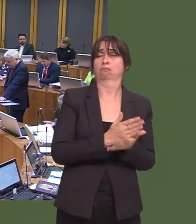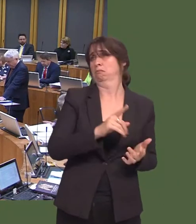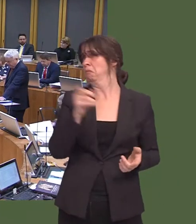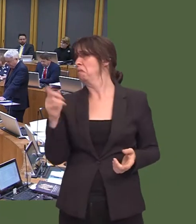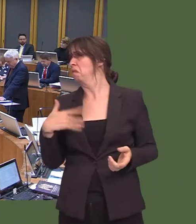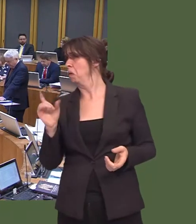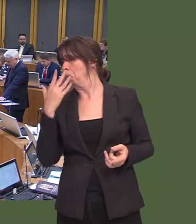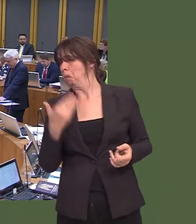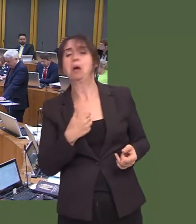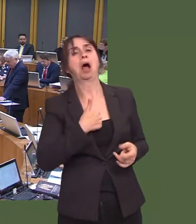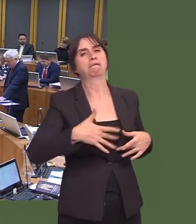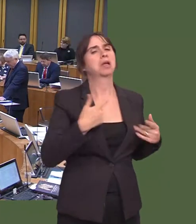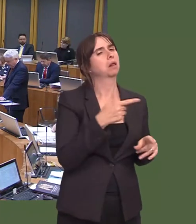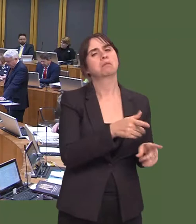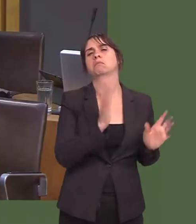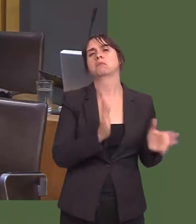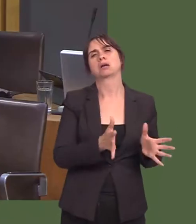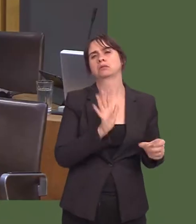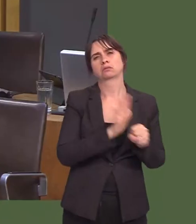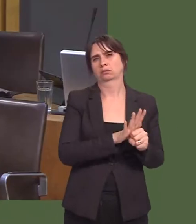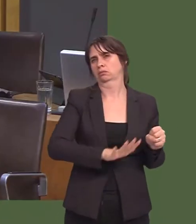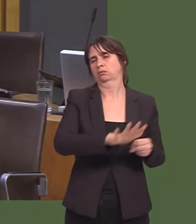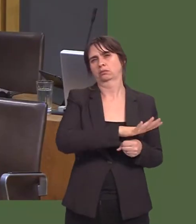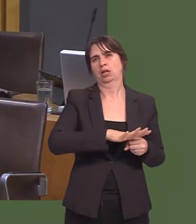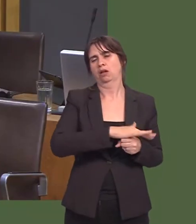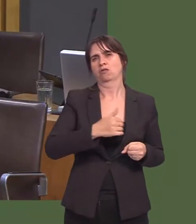And yet, you canít do anything about the people coming in by e-mail, but we ought to